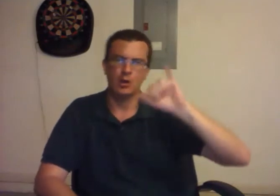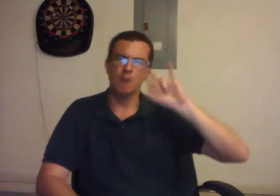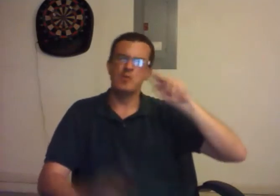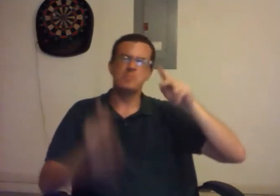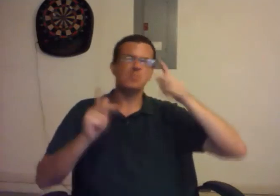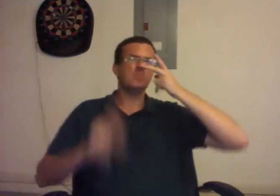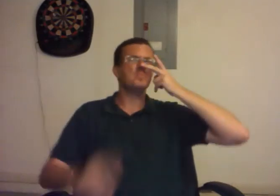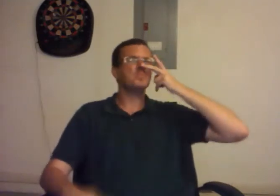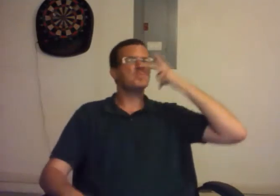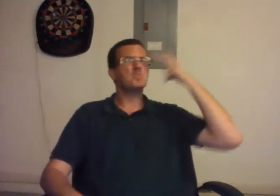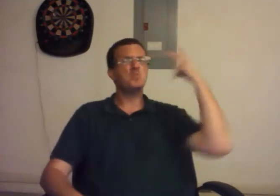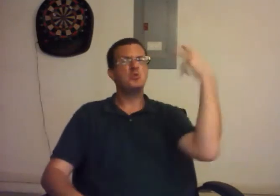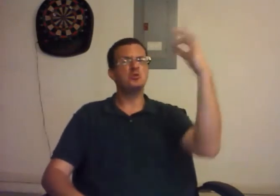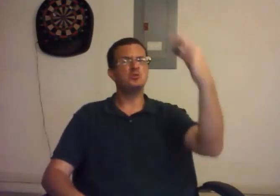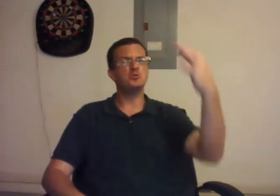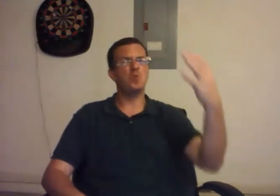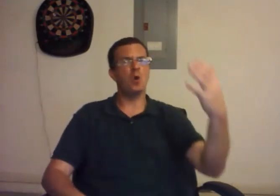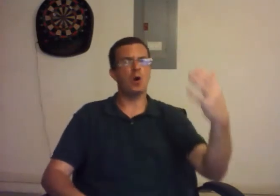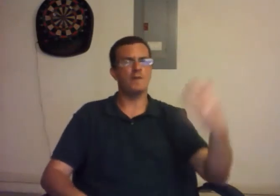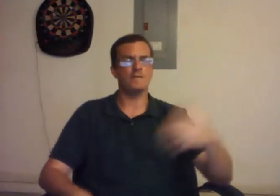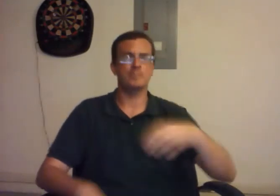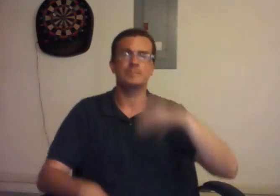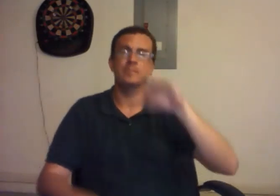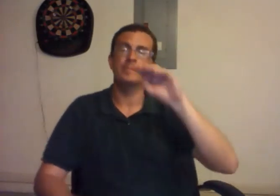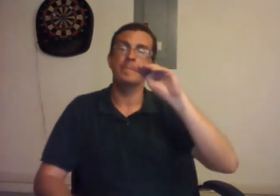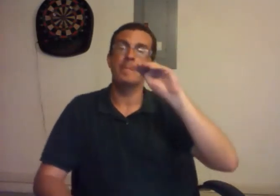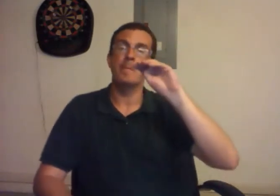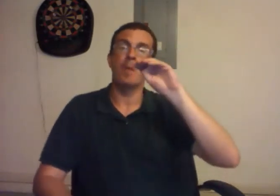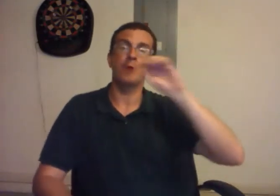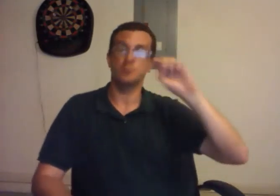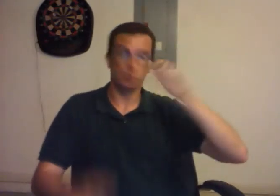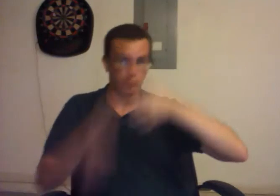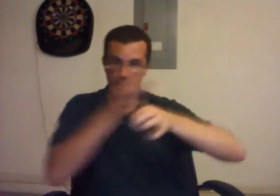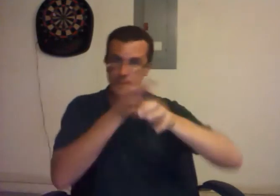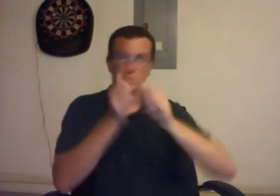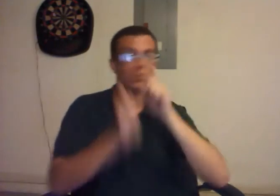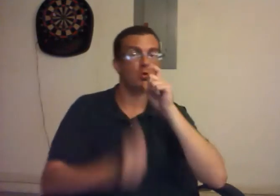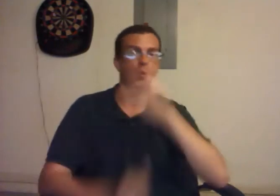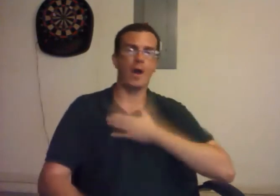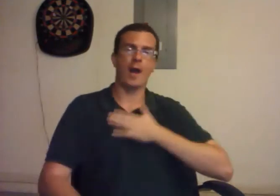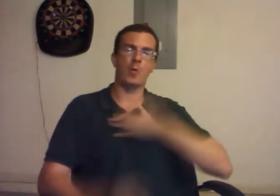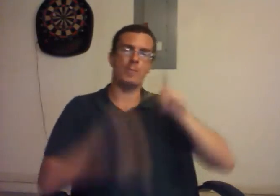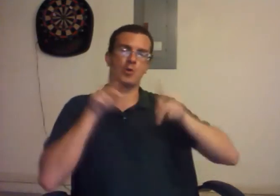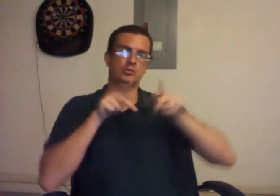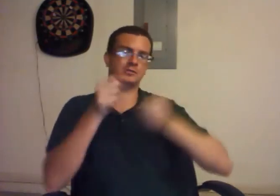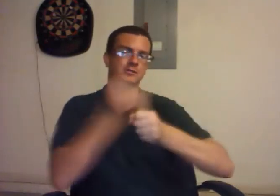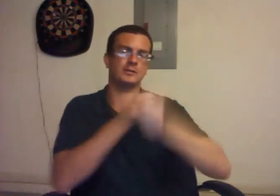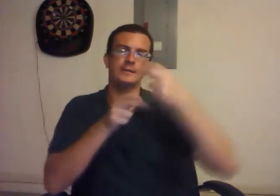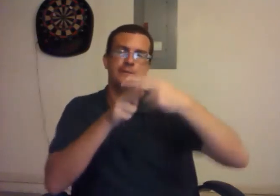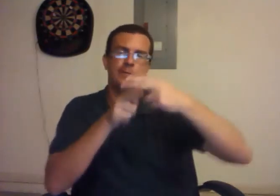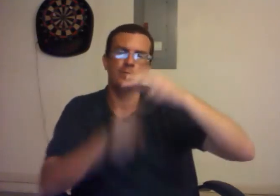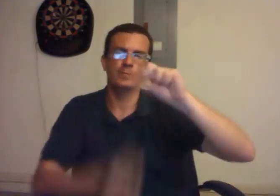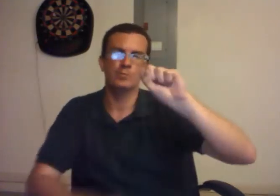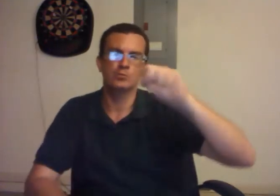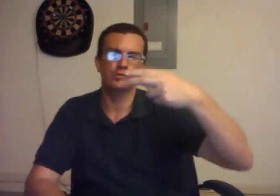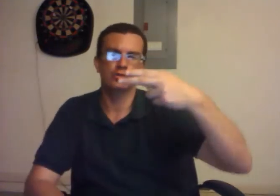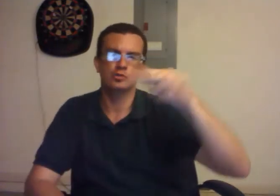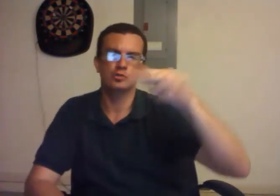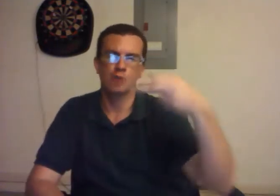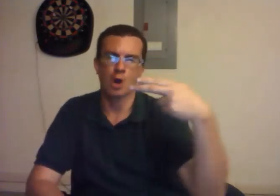The Iranian people were pissed off. We replaced him with our guy, by the name of the Shah.